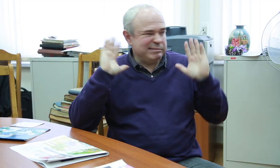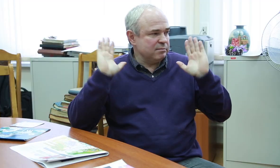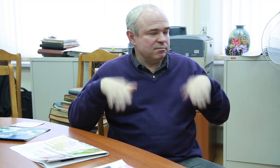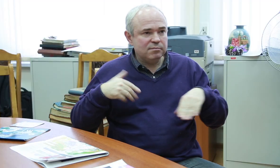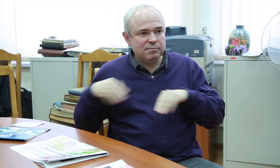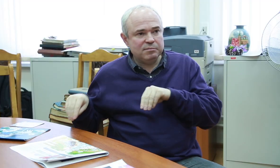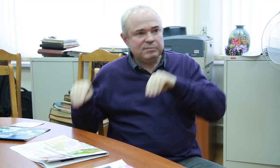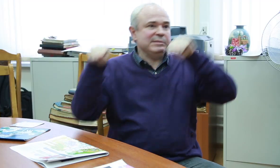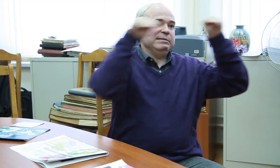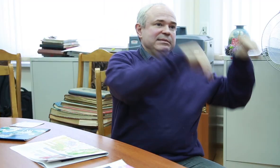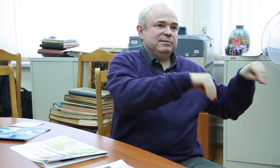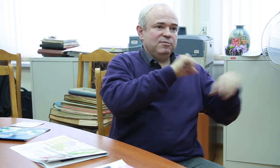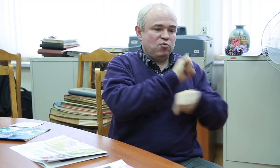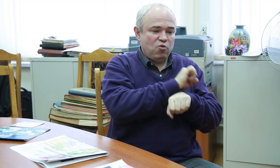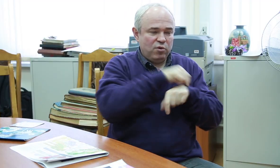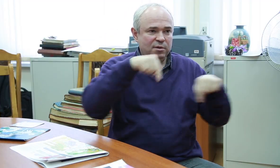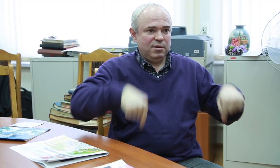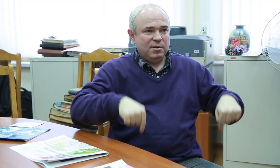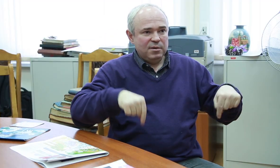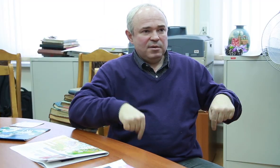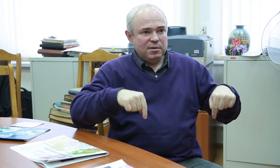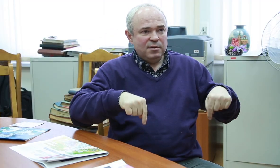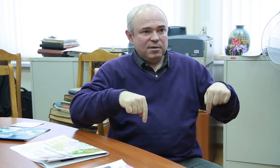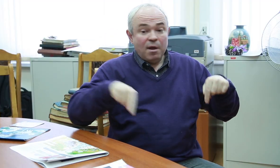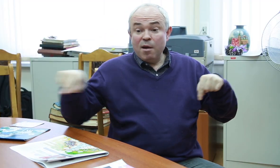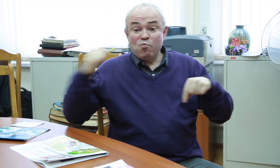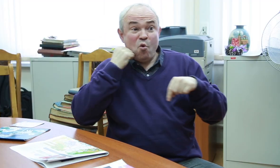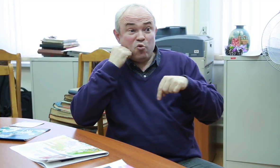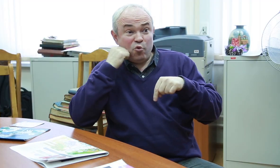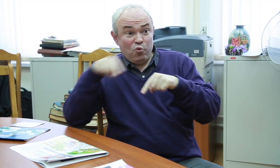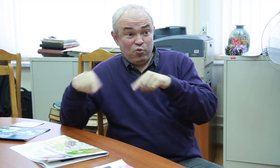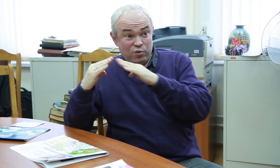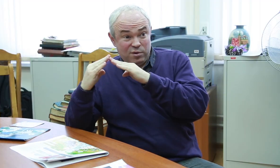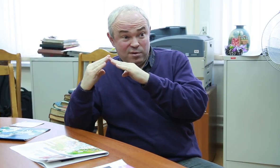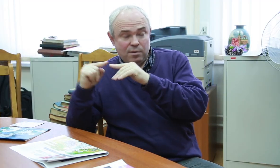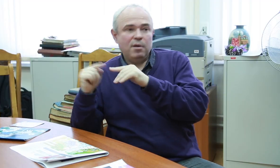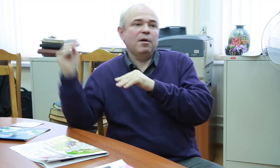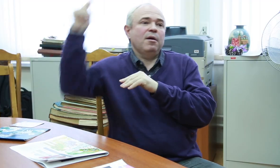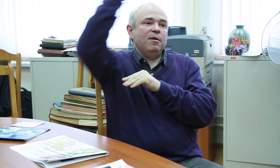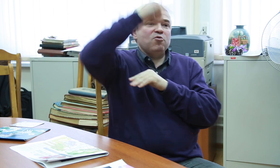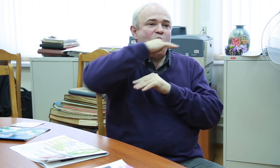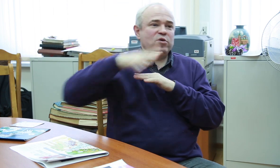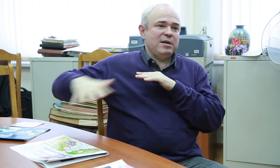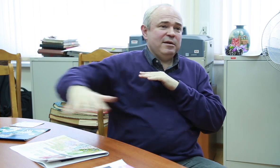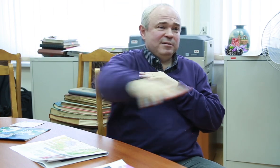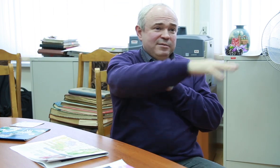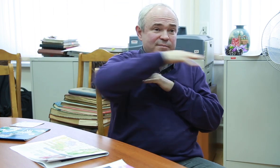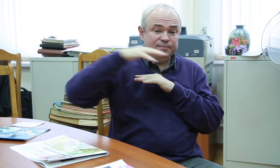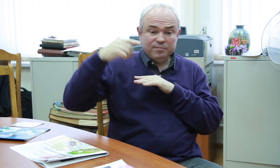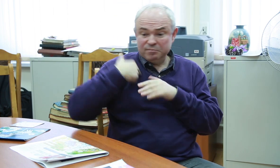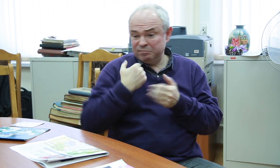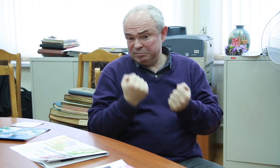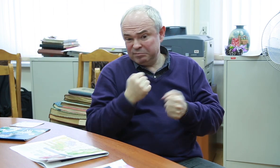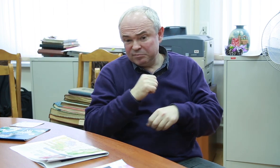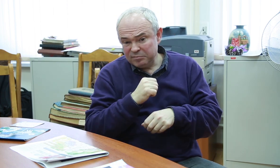Now, we’re at the DeaFilm studio in Moscow. This is the first Deaf movie studio in